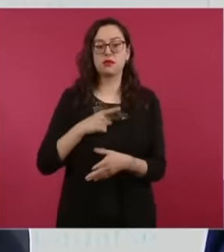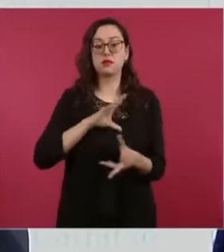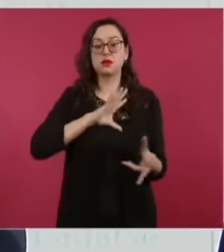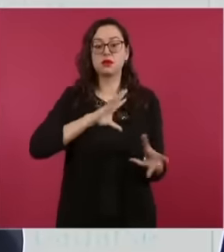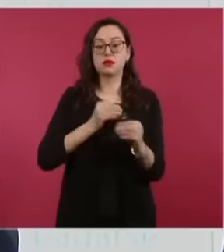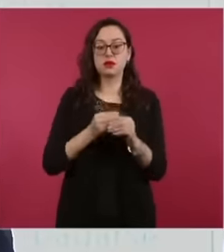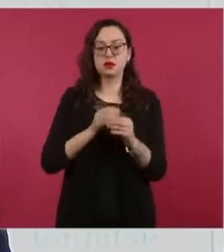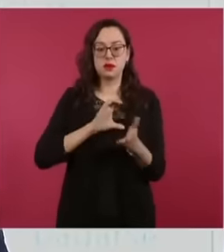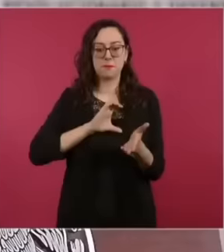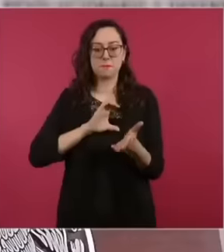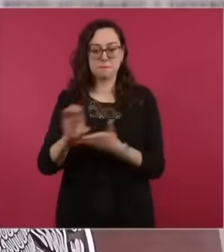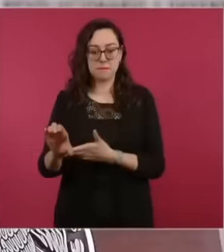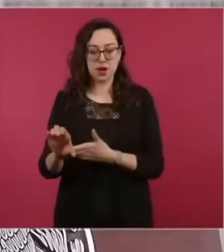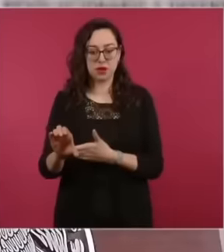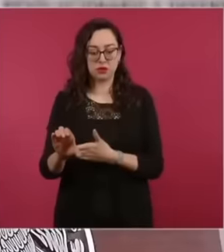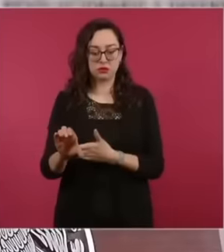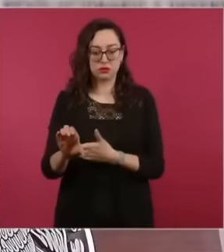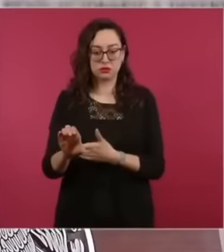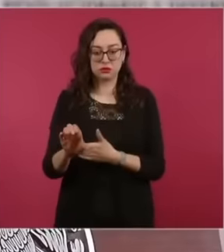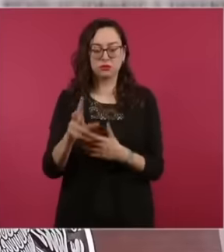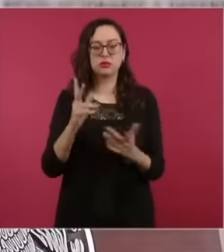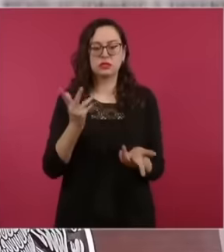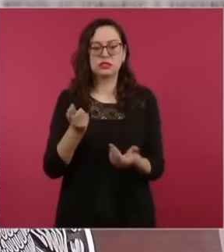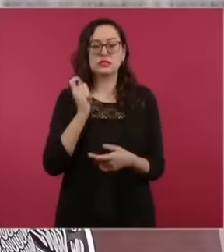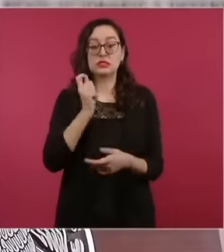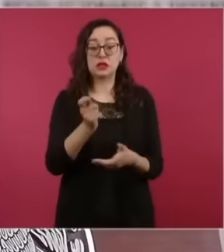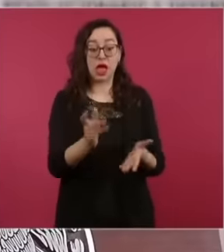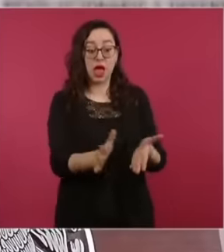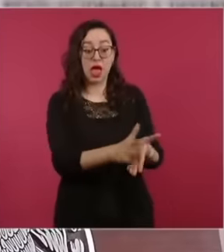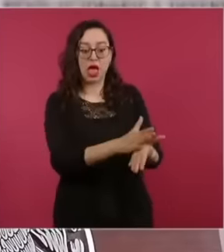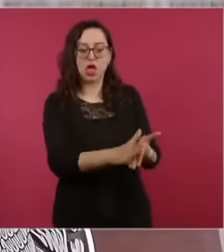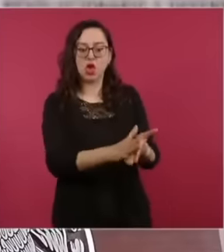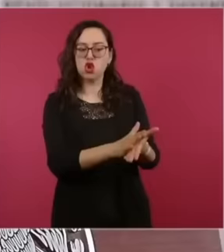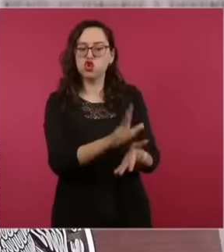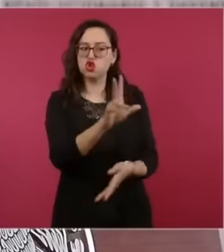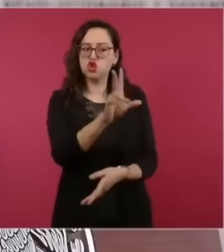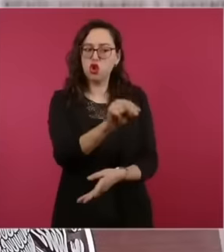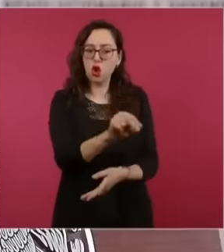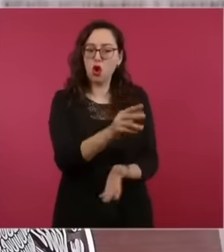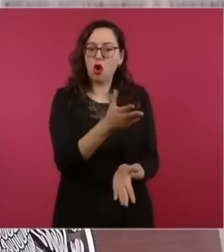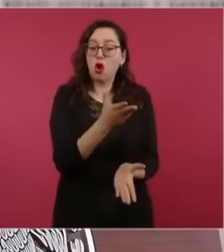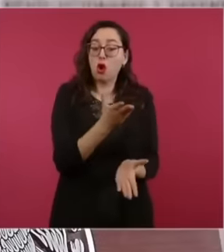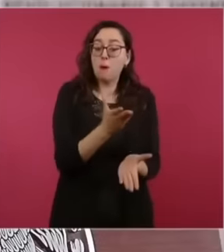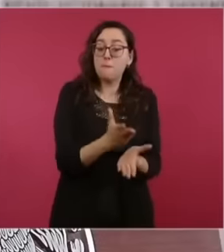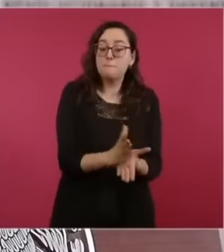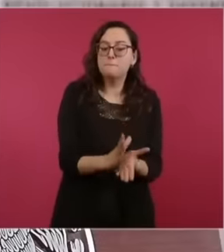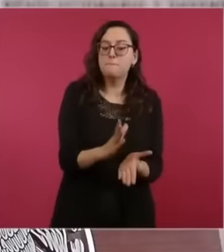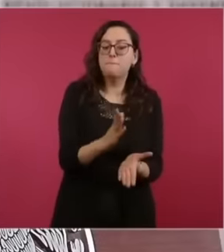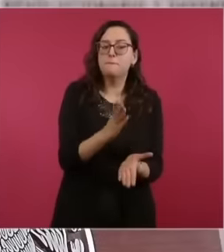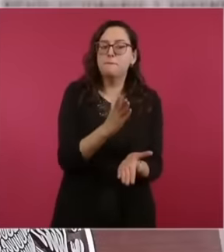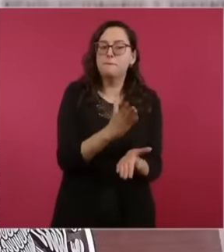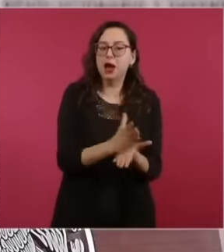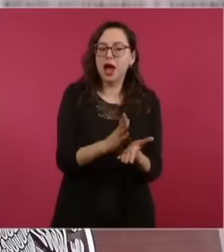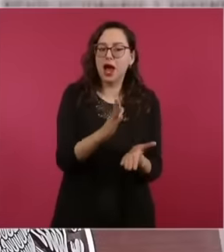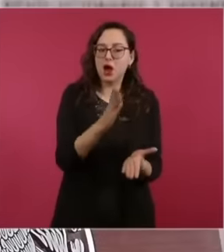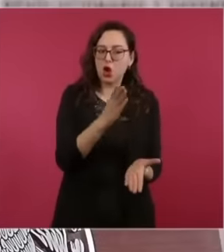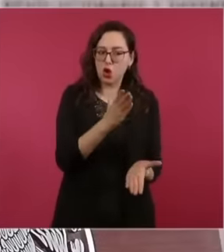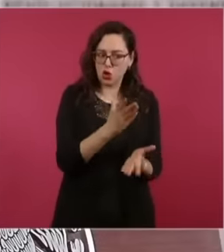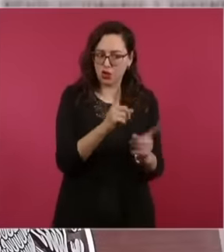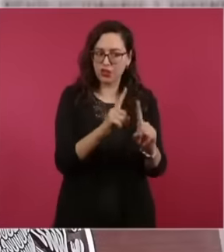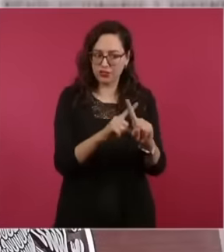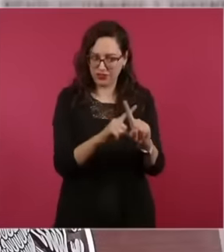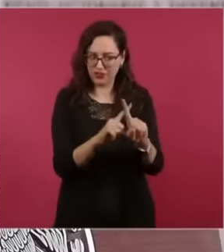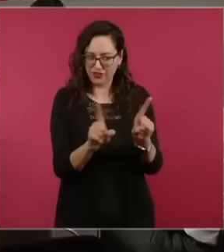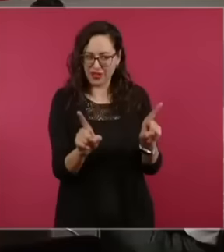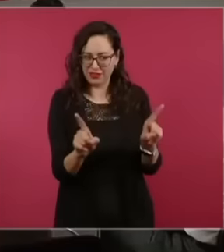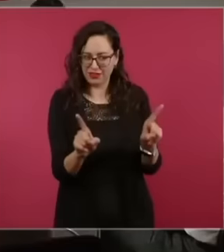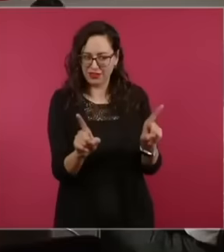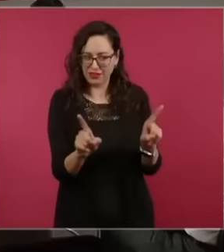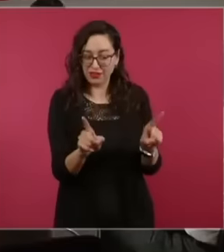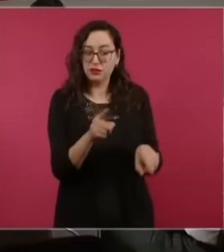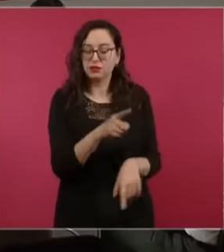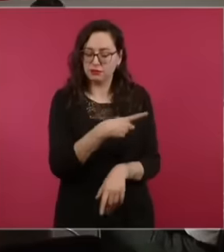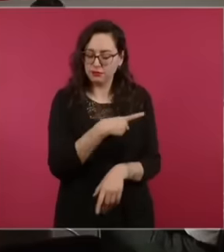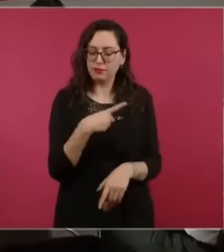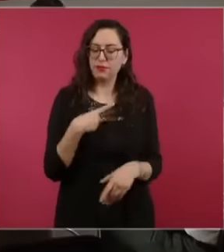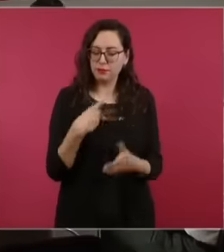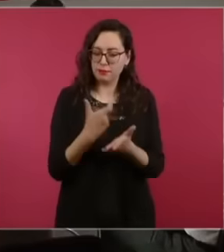of tax deferral not of forgiveness or cancellation of these next please As